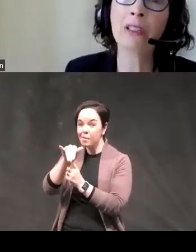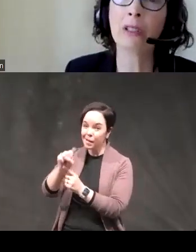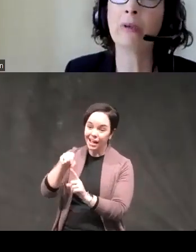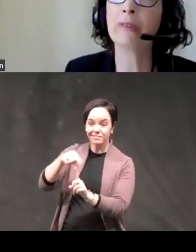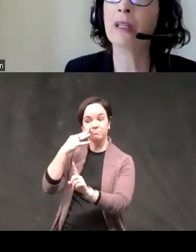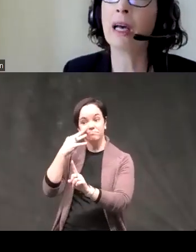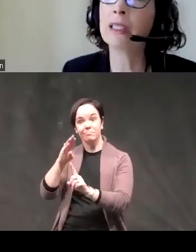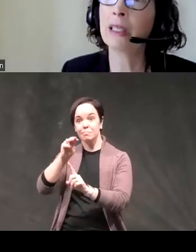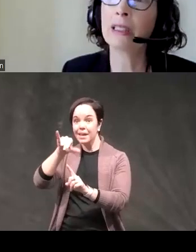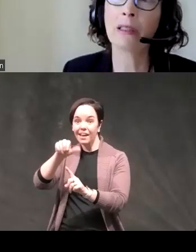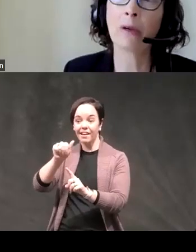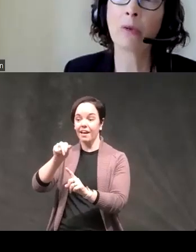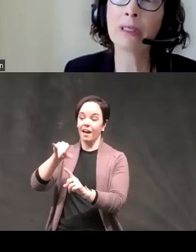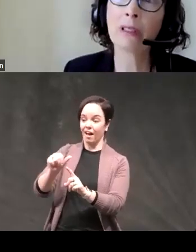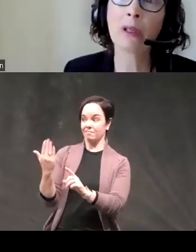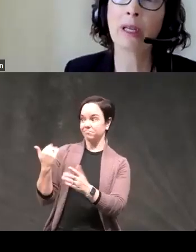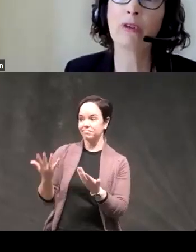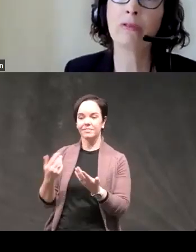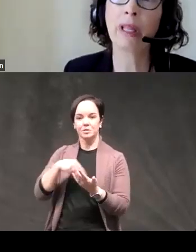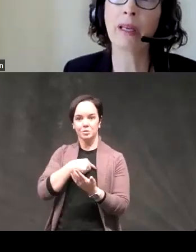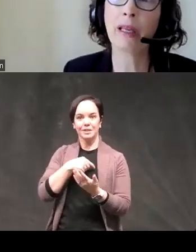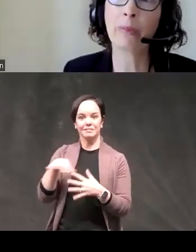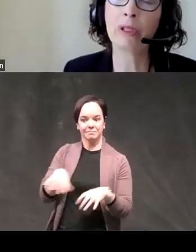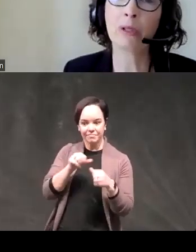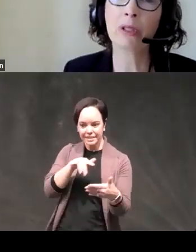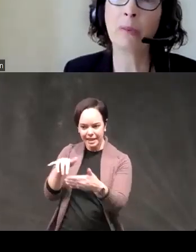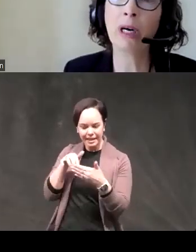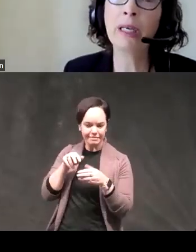so we've done a lot of studies to look at what does it look like before the episodes come on